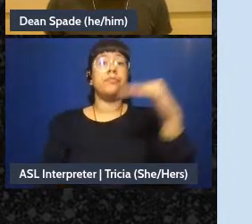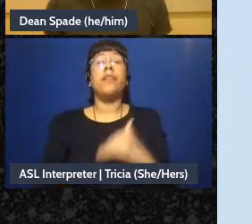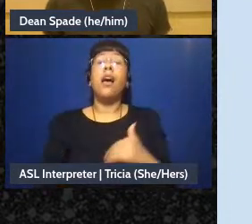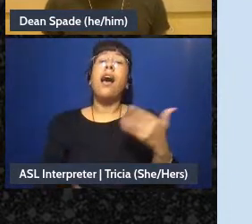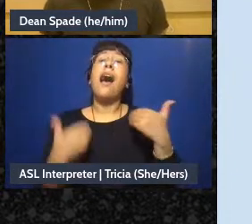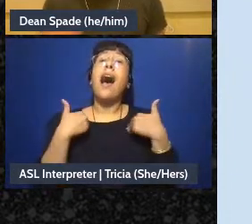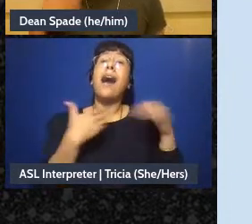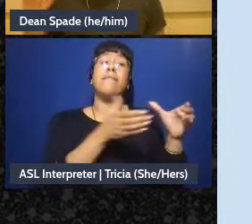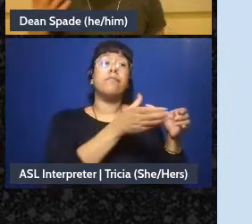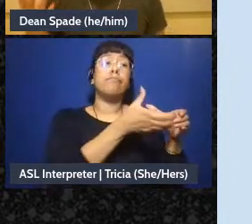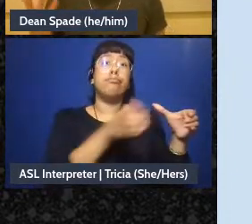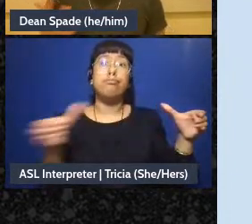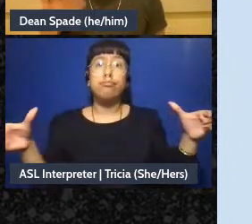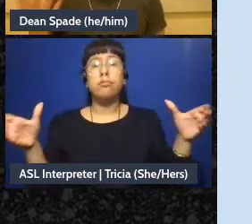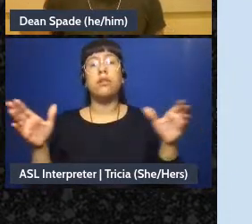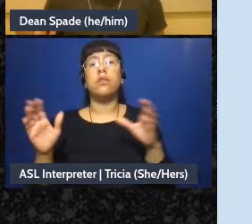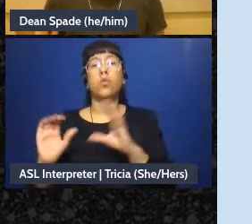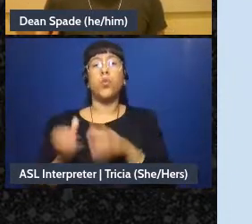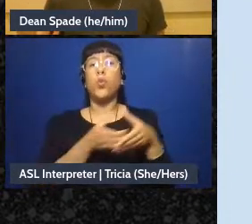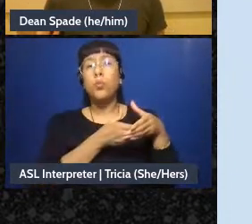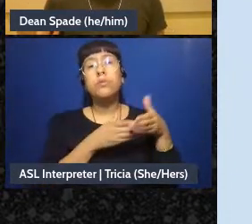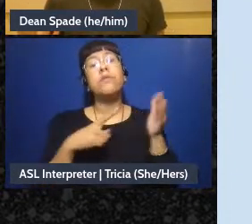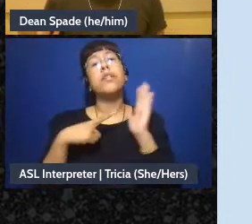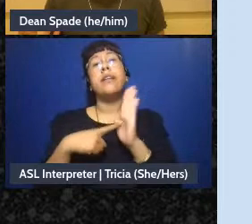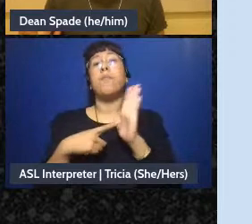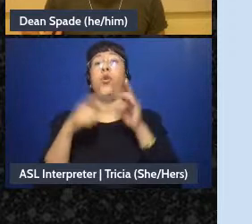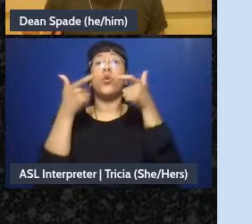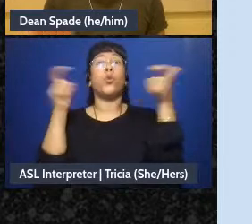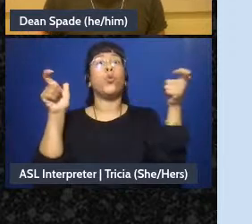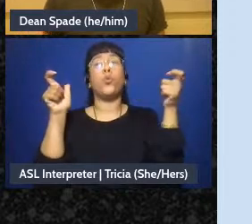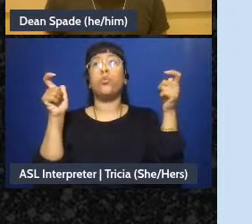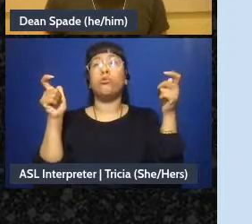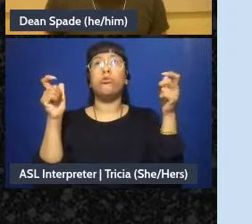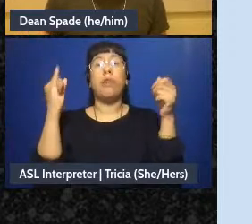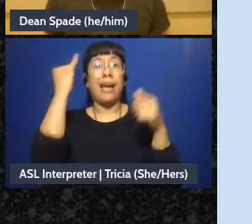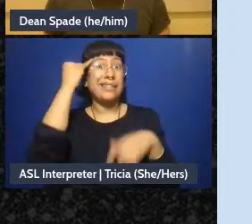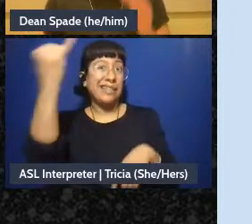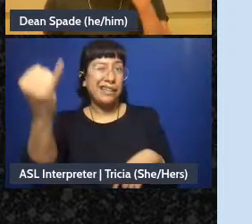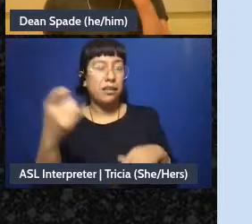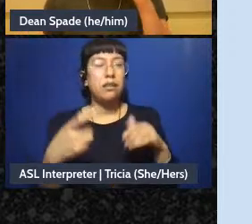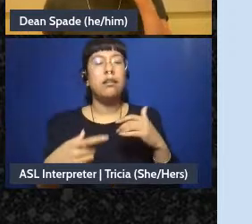if we're thinking about a big idea together, like, let's go I'll go into small groups,